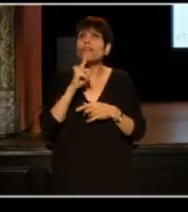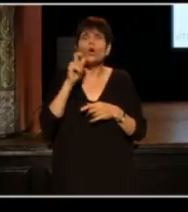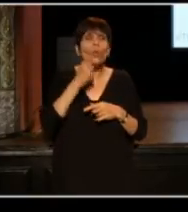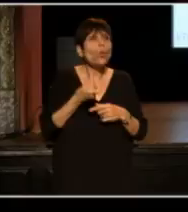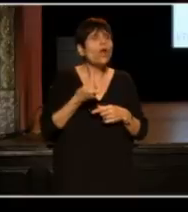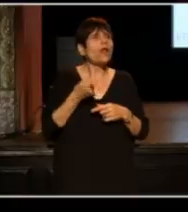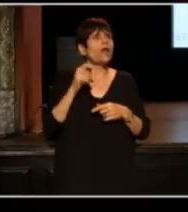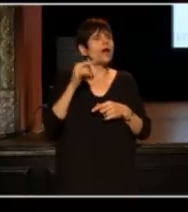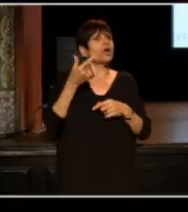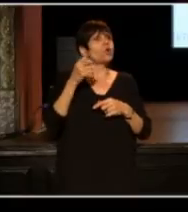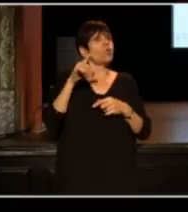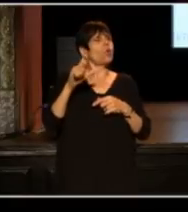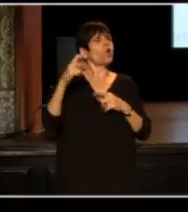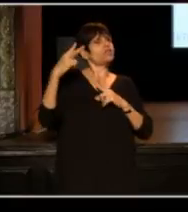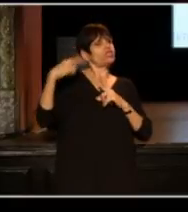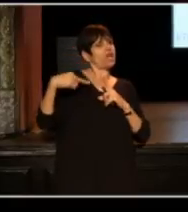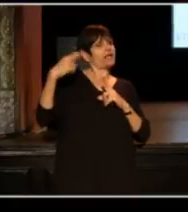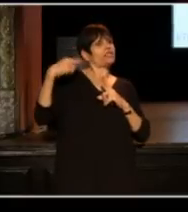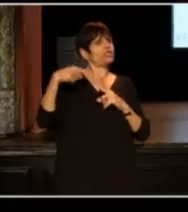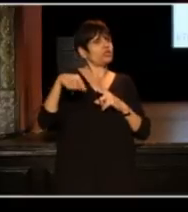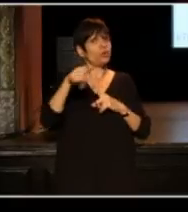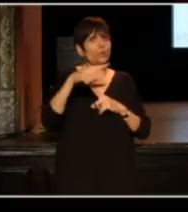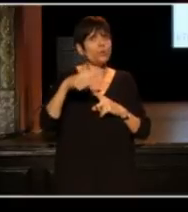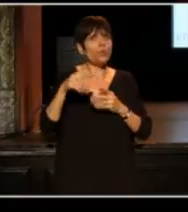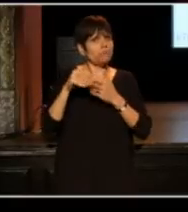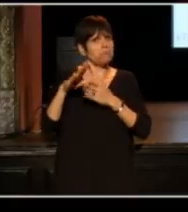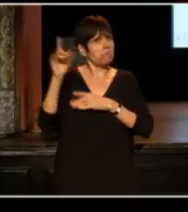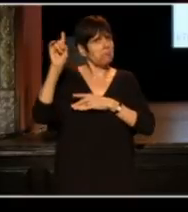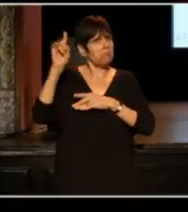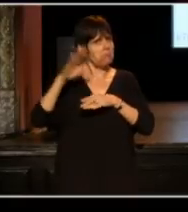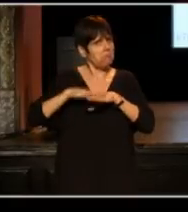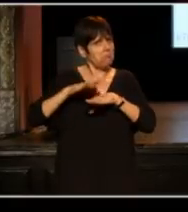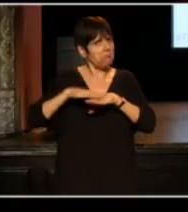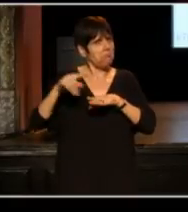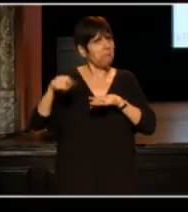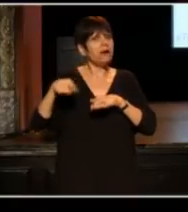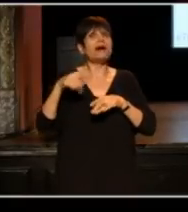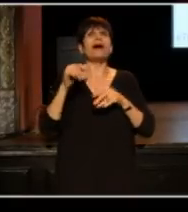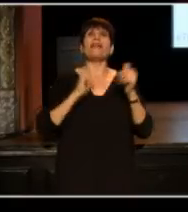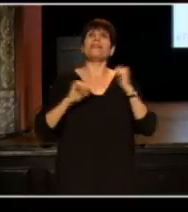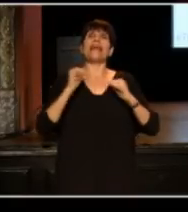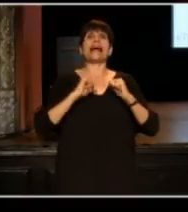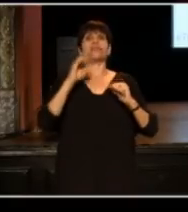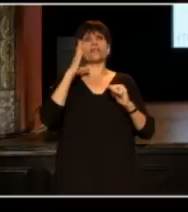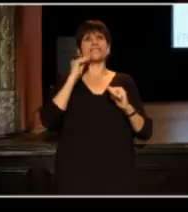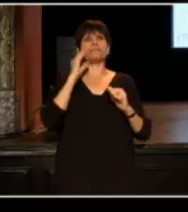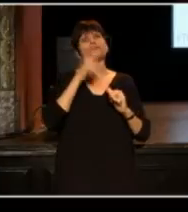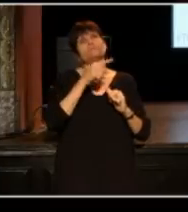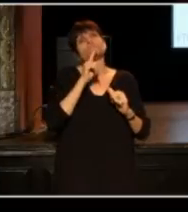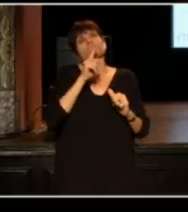At "Cultivated Wit" we have created this theatrical experience actually, called comedyHackDay;